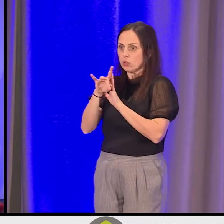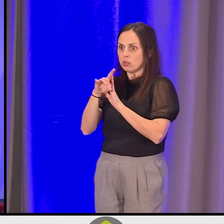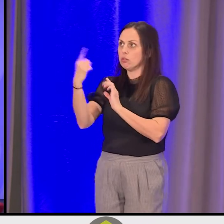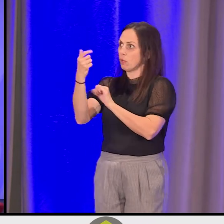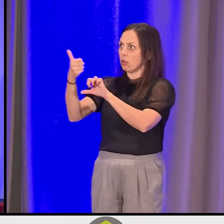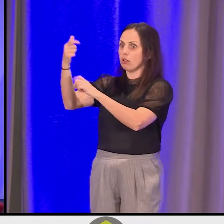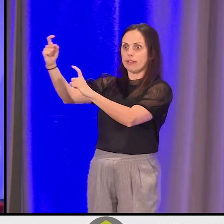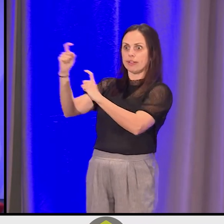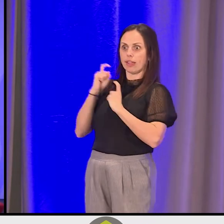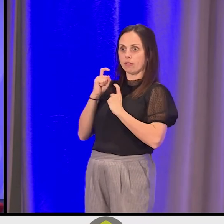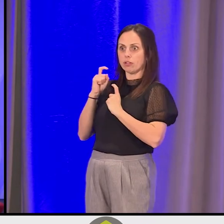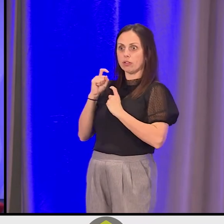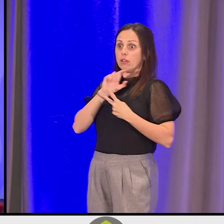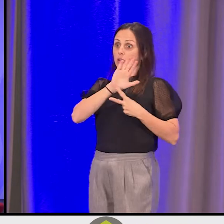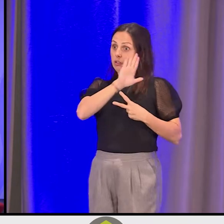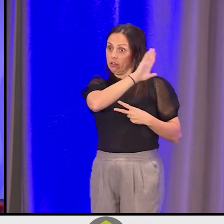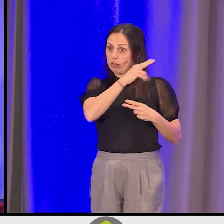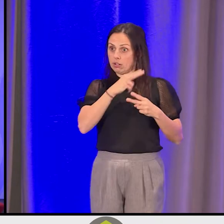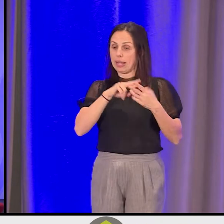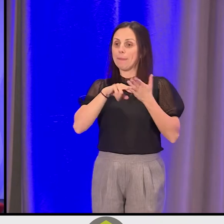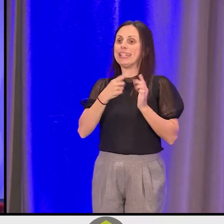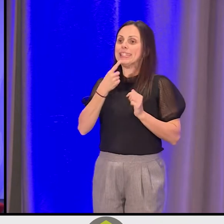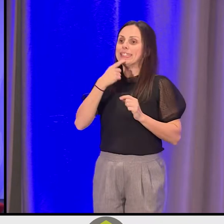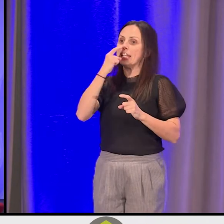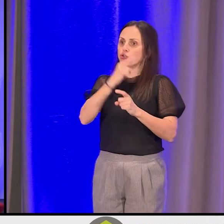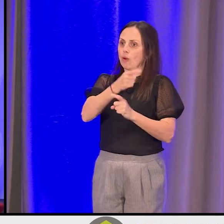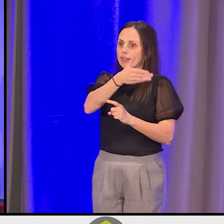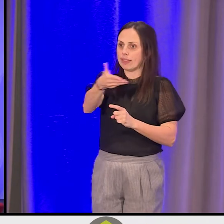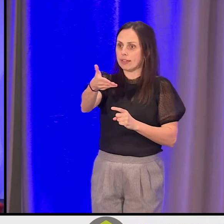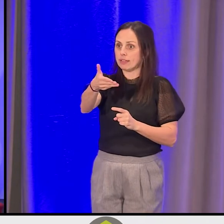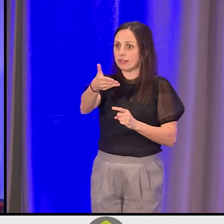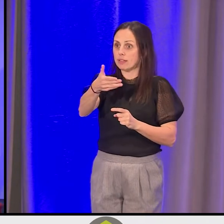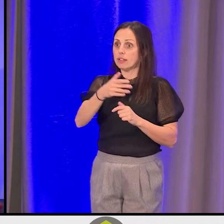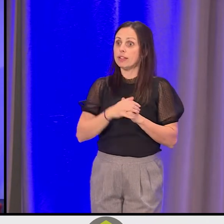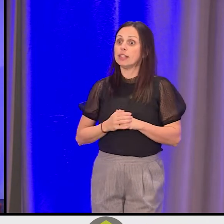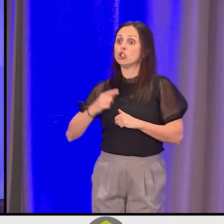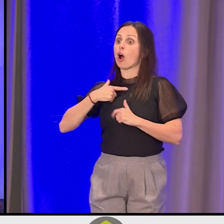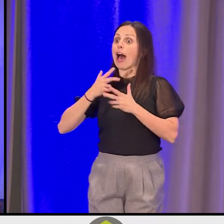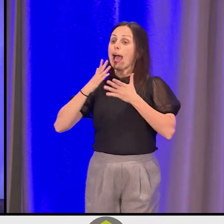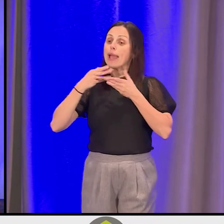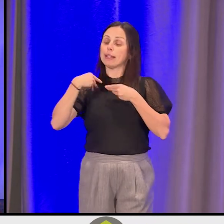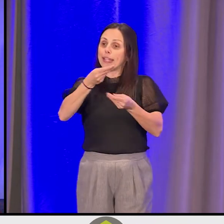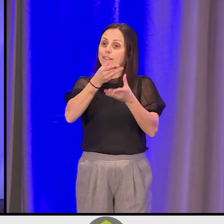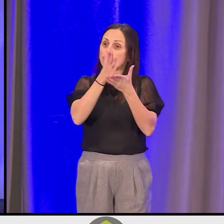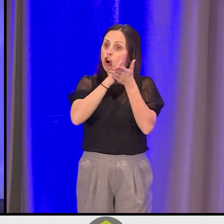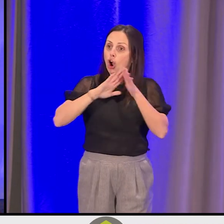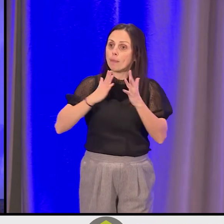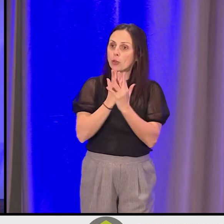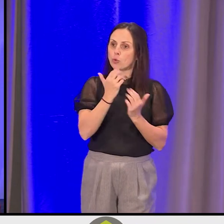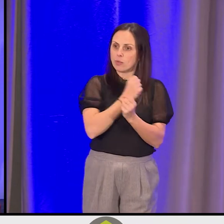And so “Ah up wa eek” means "says the right thing". So I have to bring harmony through love. He has to say the right thing.